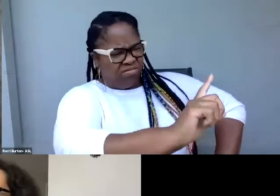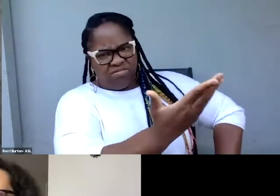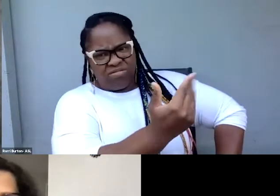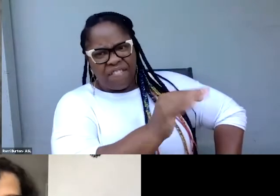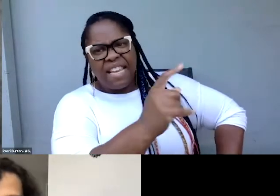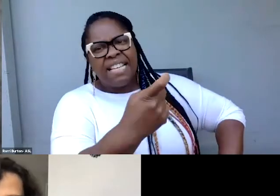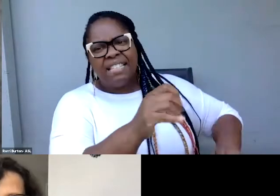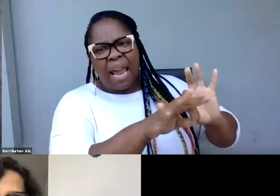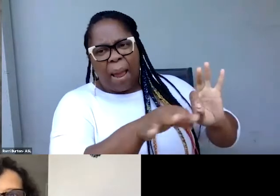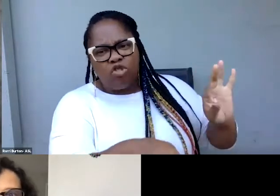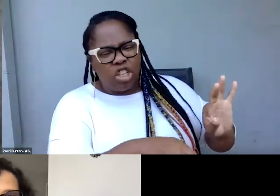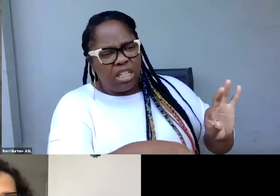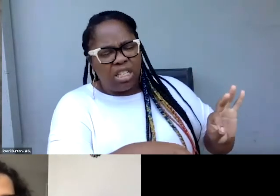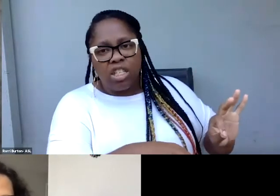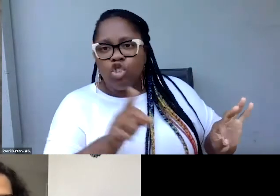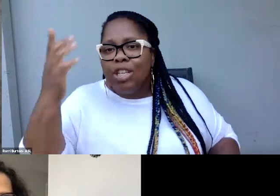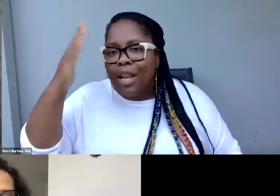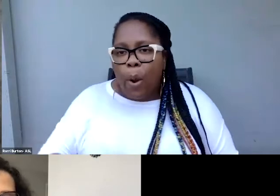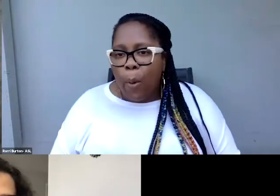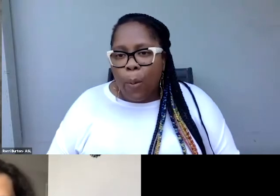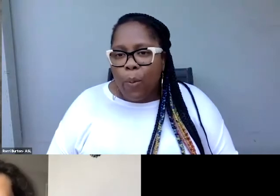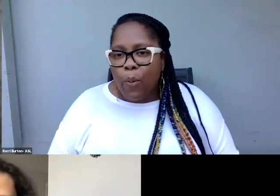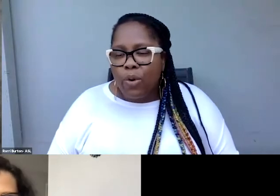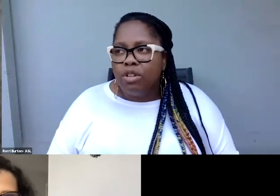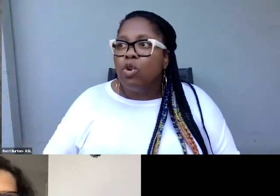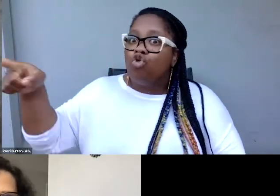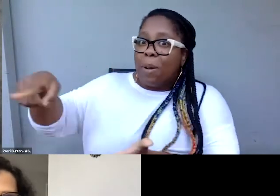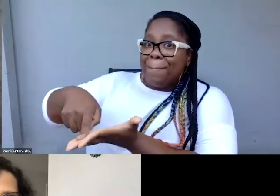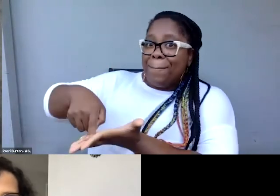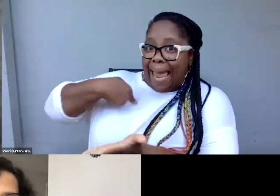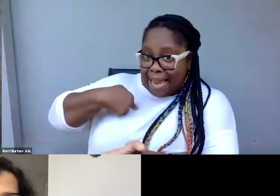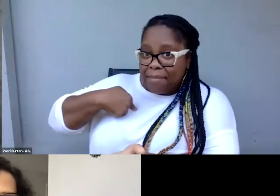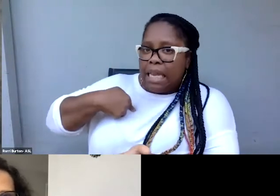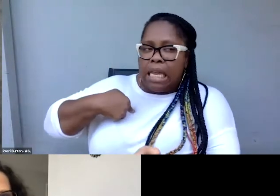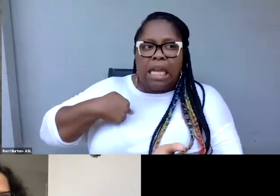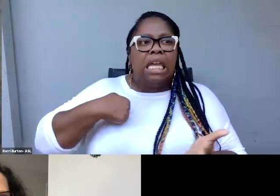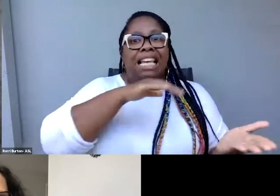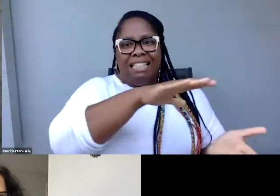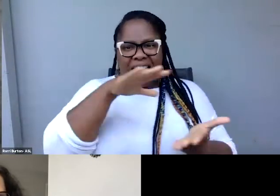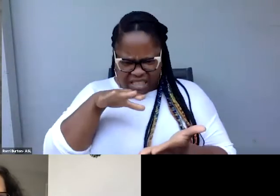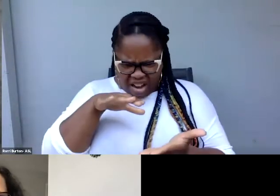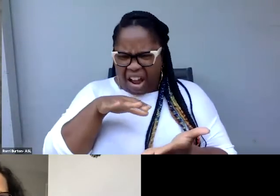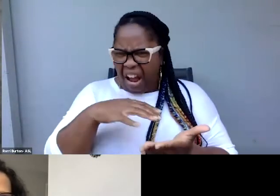So she paid me. I cleaned up the other several hundred errors, and I described the music that I heard.